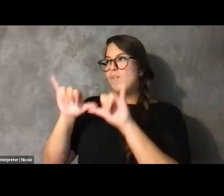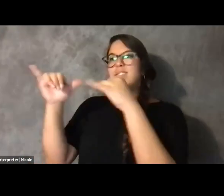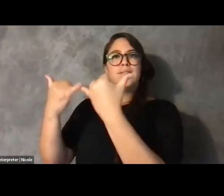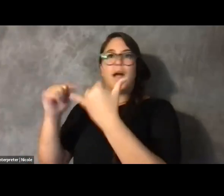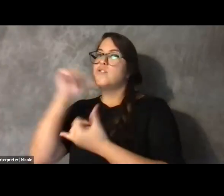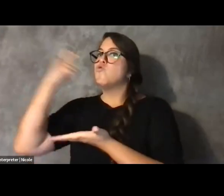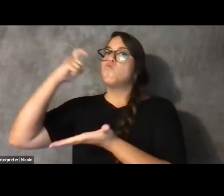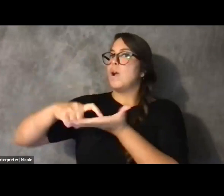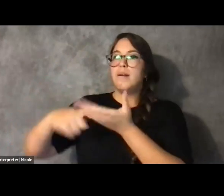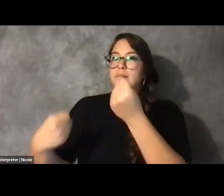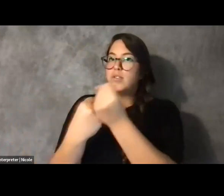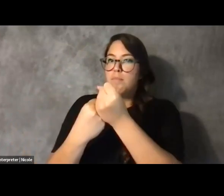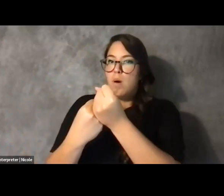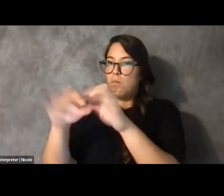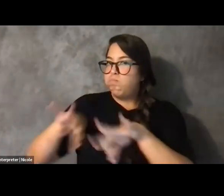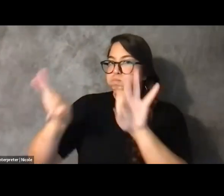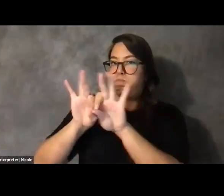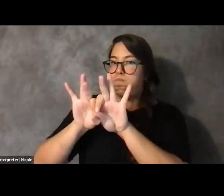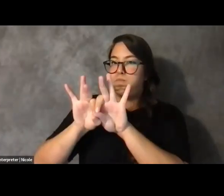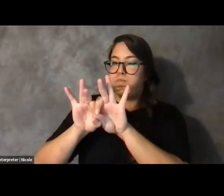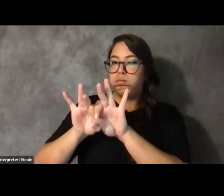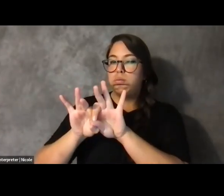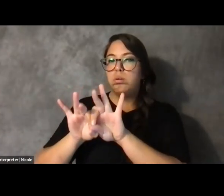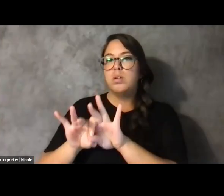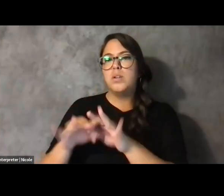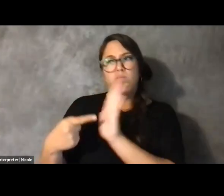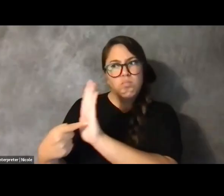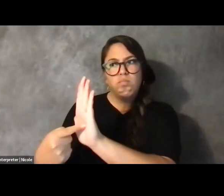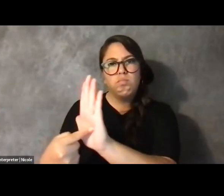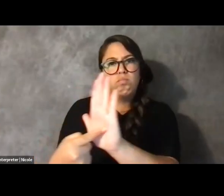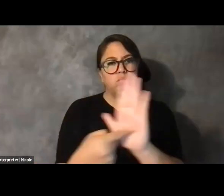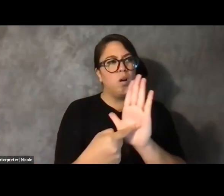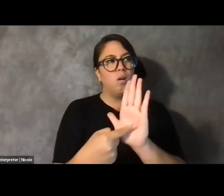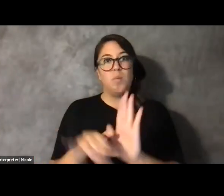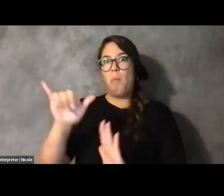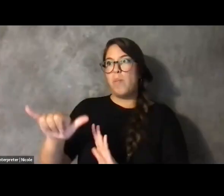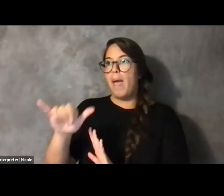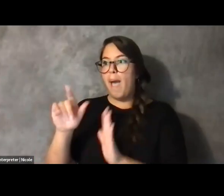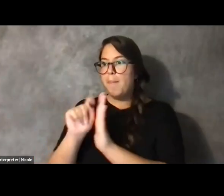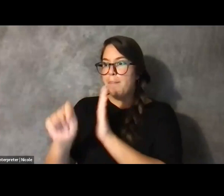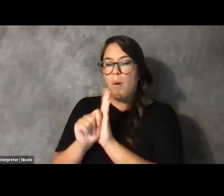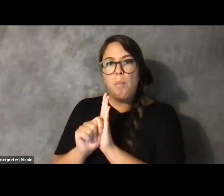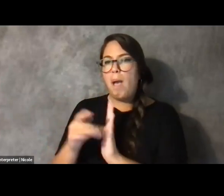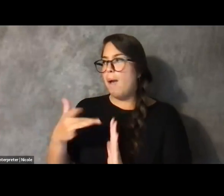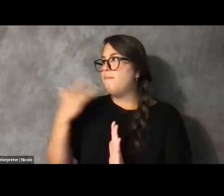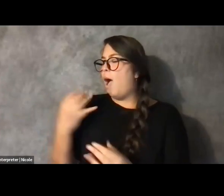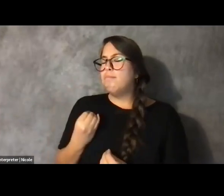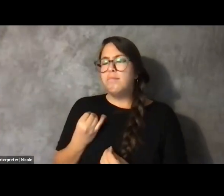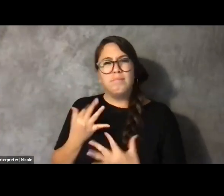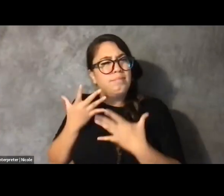And I -- It felt amazing to have that conversation.